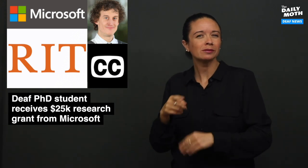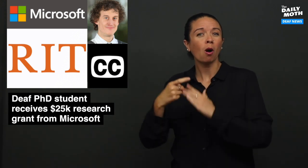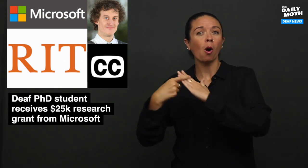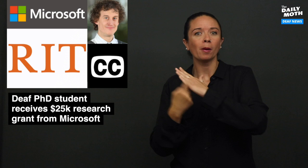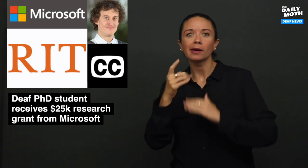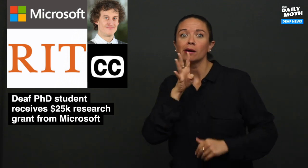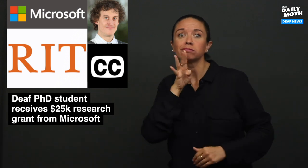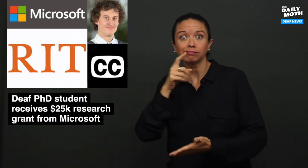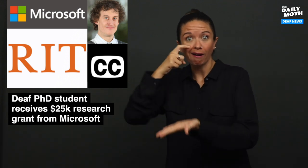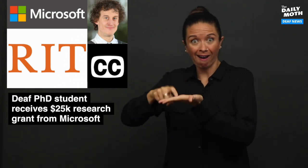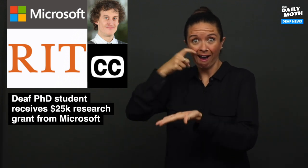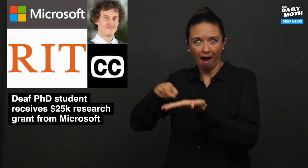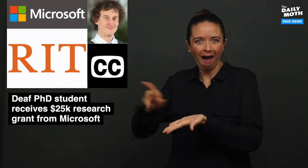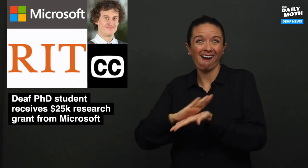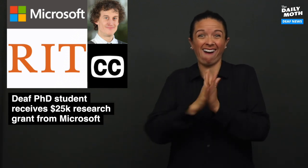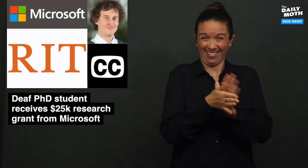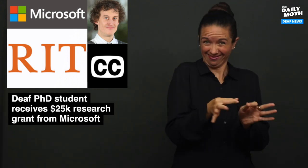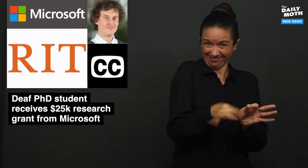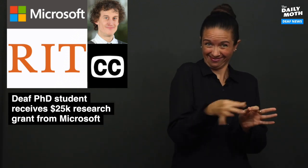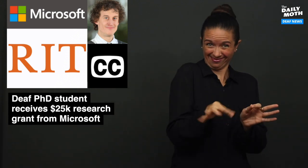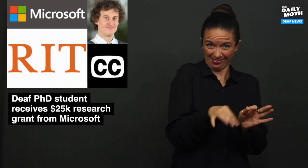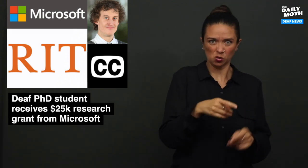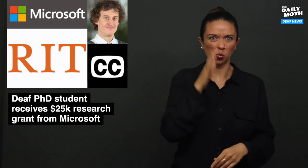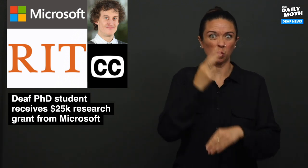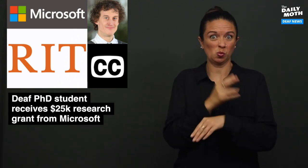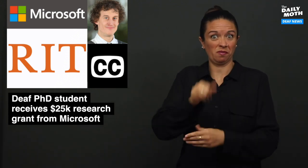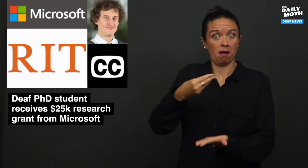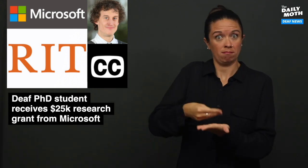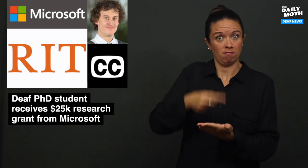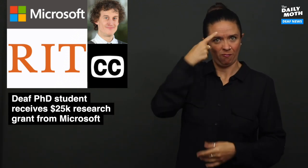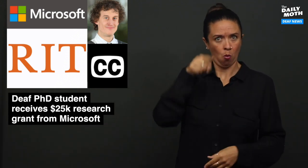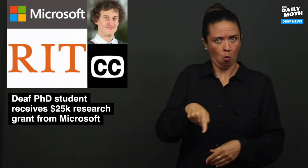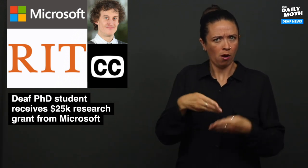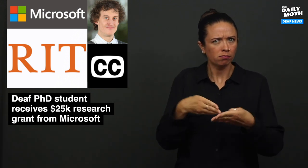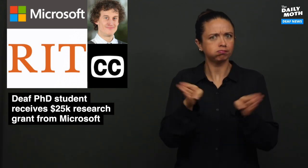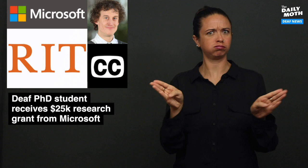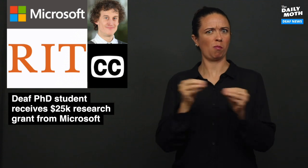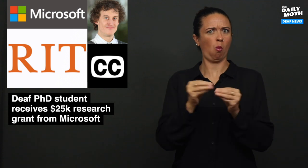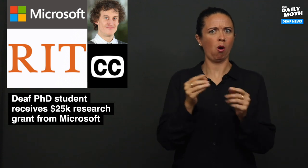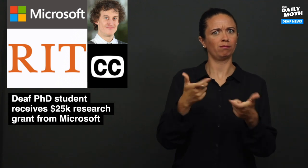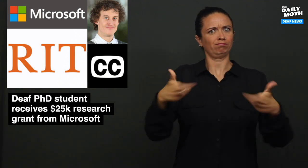automatic speech recognition as a captioning tool to enable